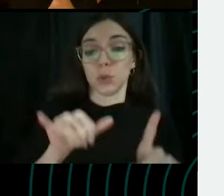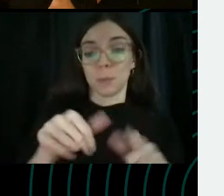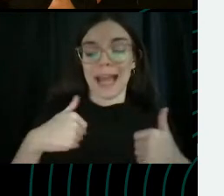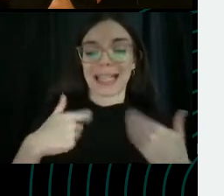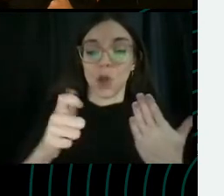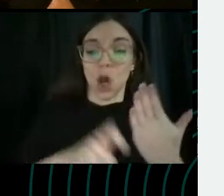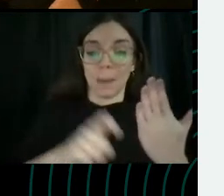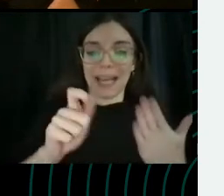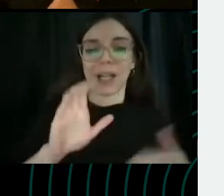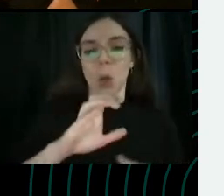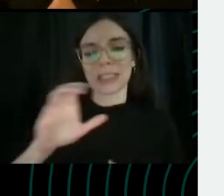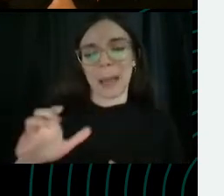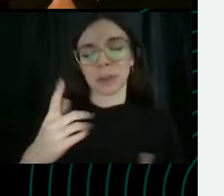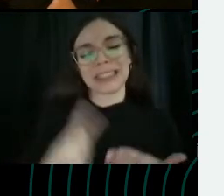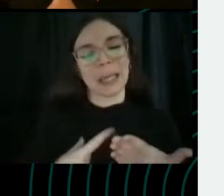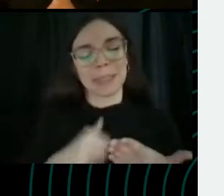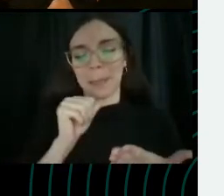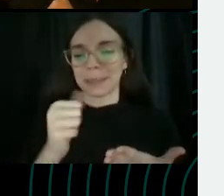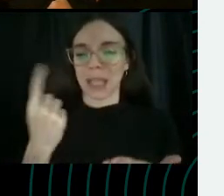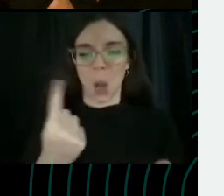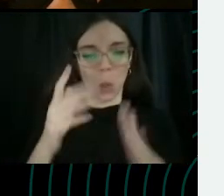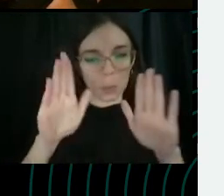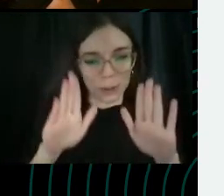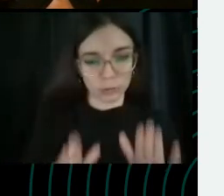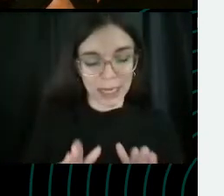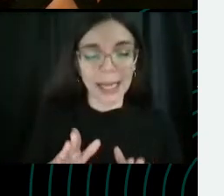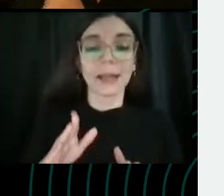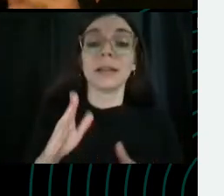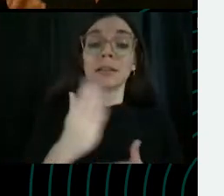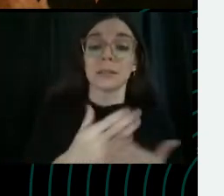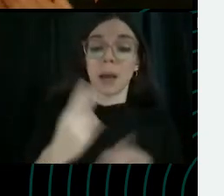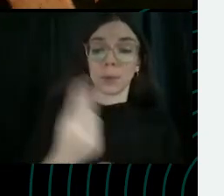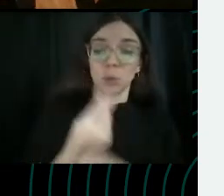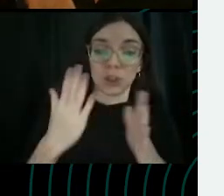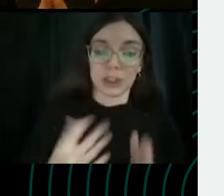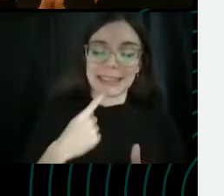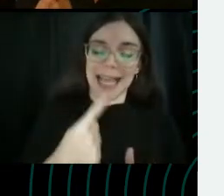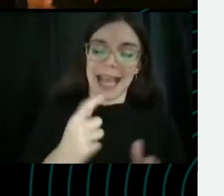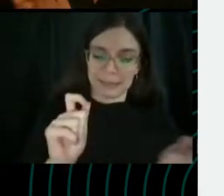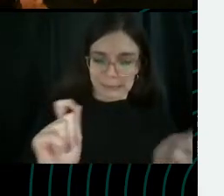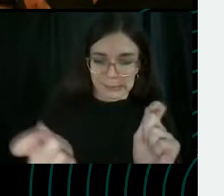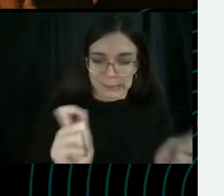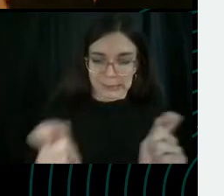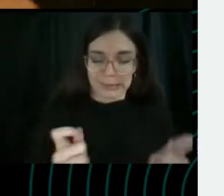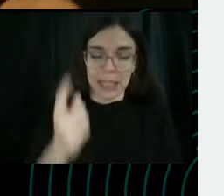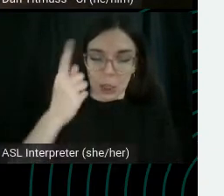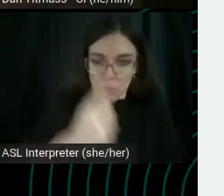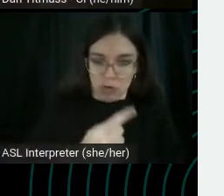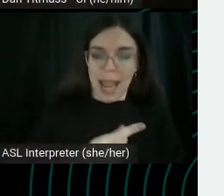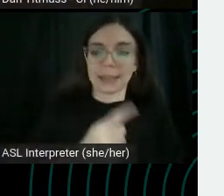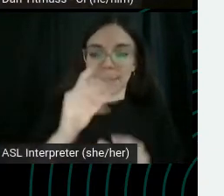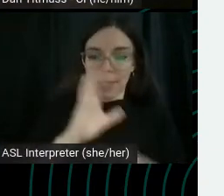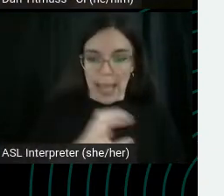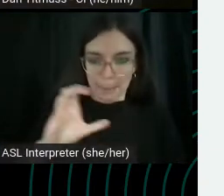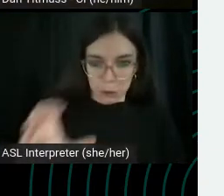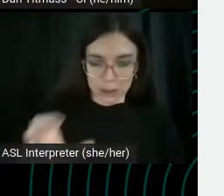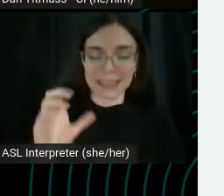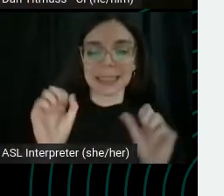Okay, so some users believe that adding correct captions, can manually, correct captions manually can increase the interaction rate